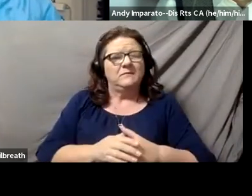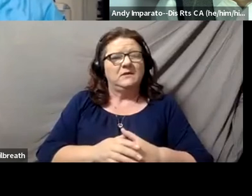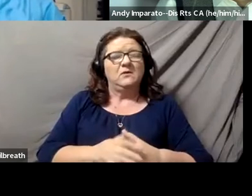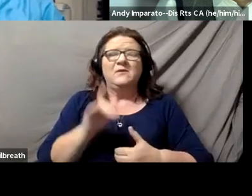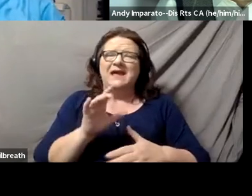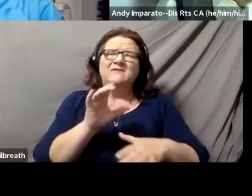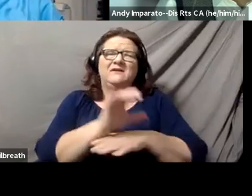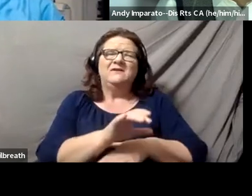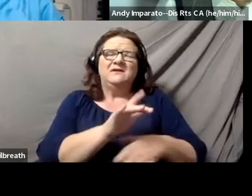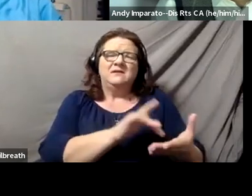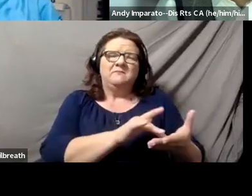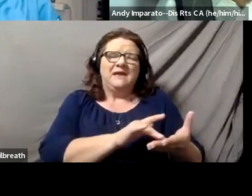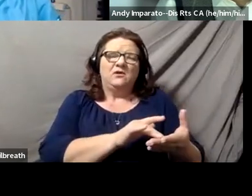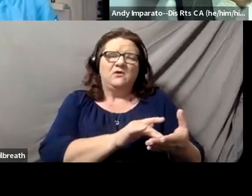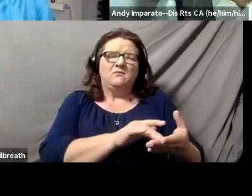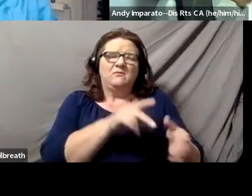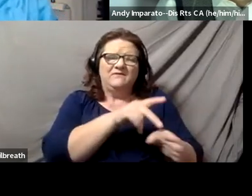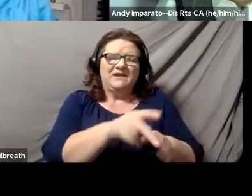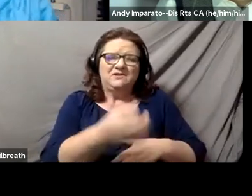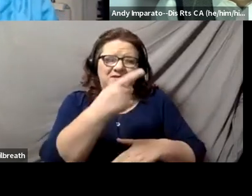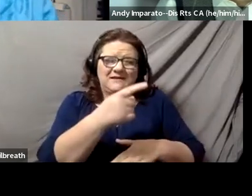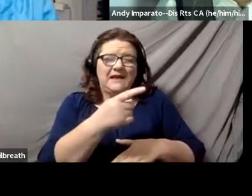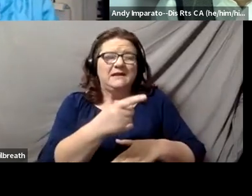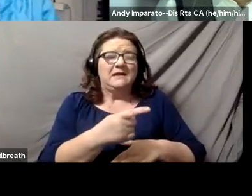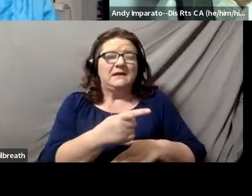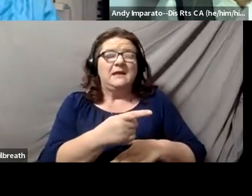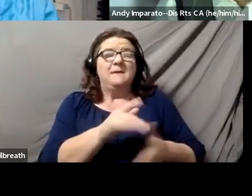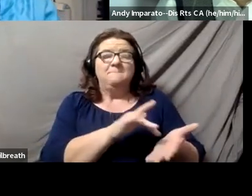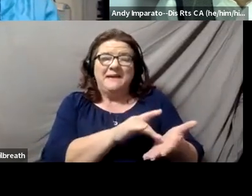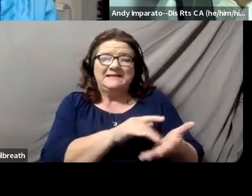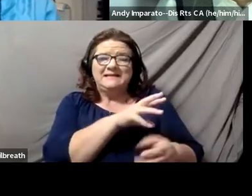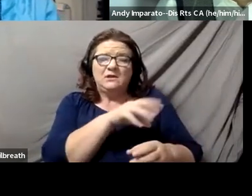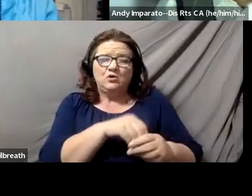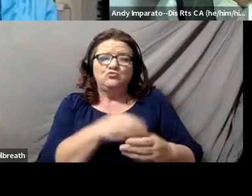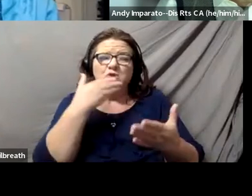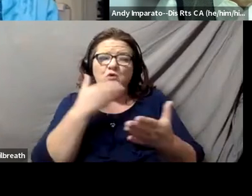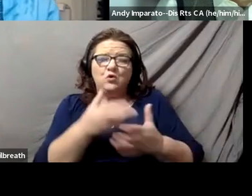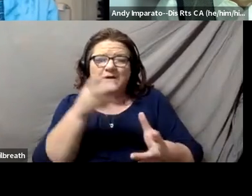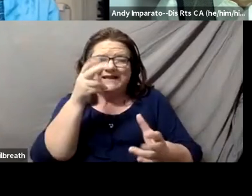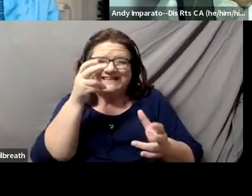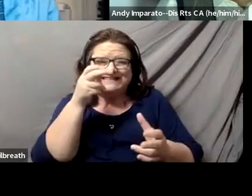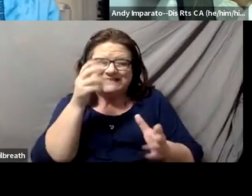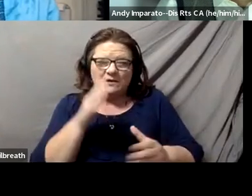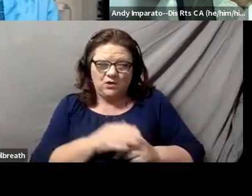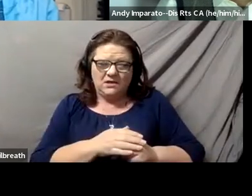that part of the practice of medicine is being a good listener and individualizing the care to the patient,